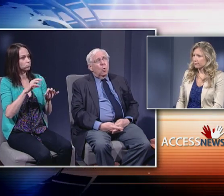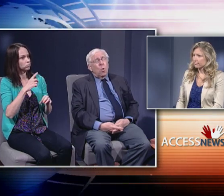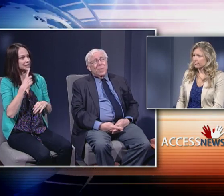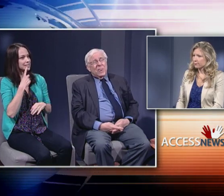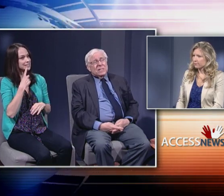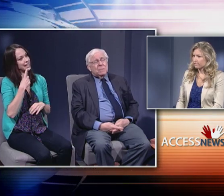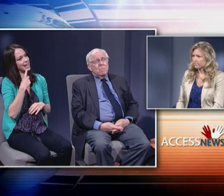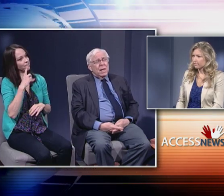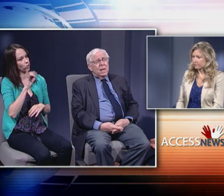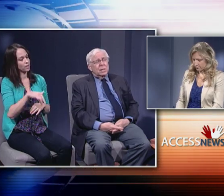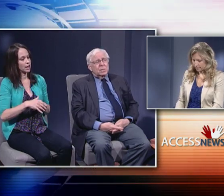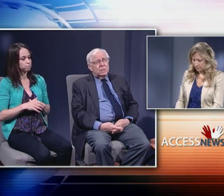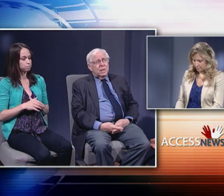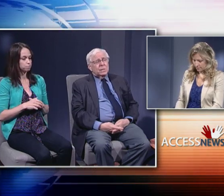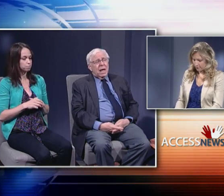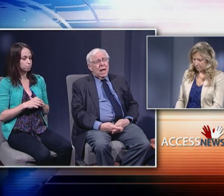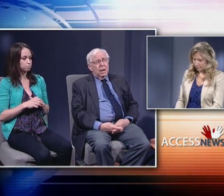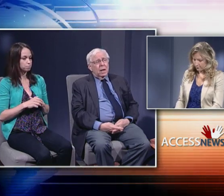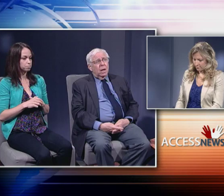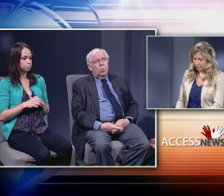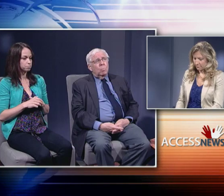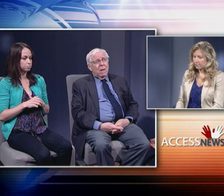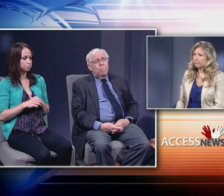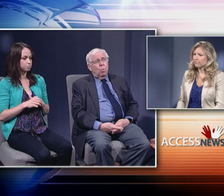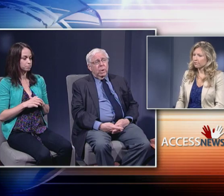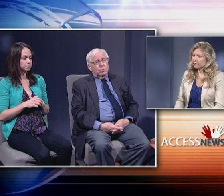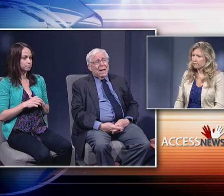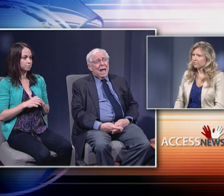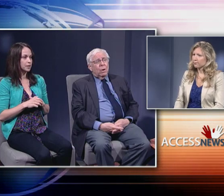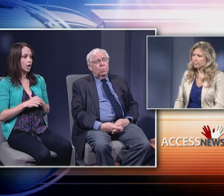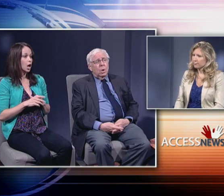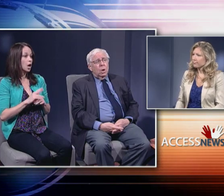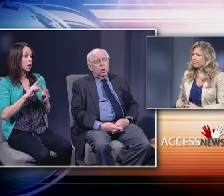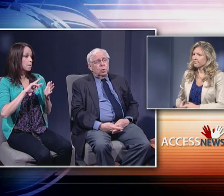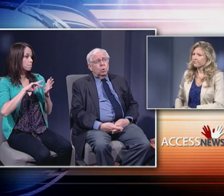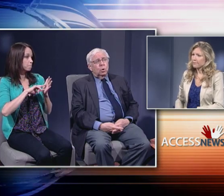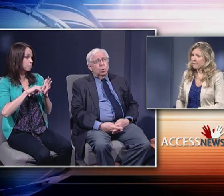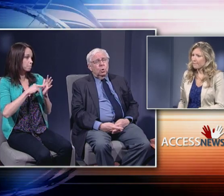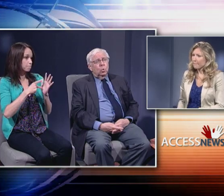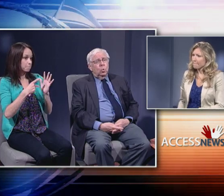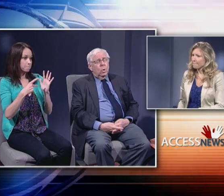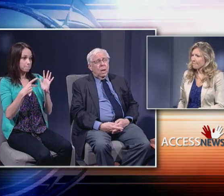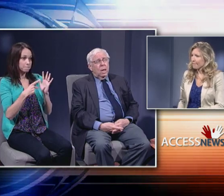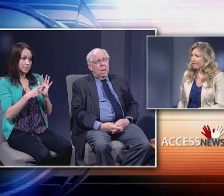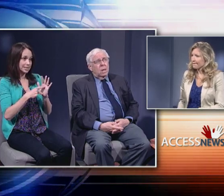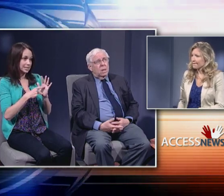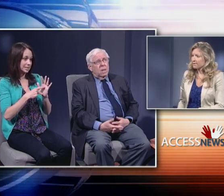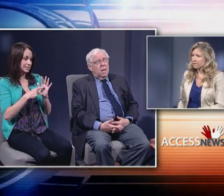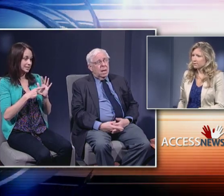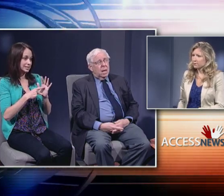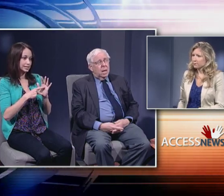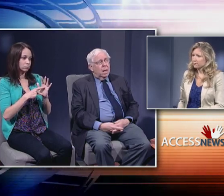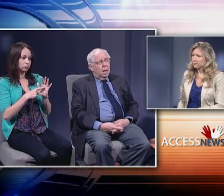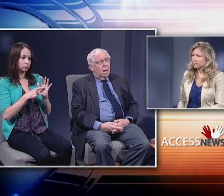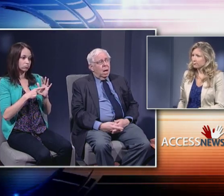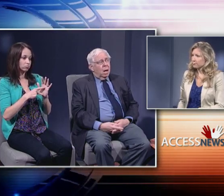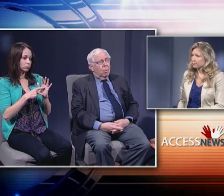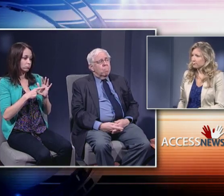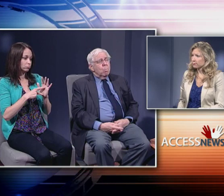What this means is that it may boil down to the more